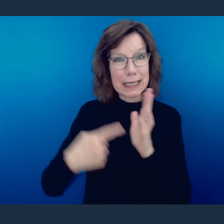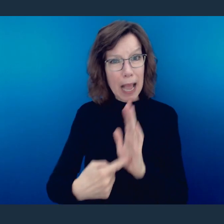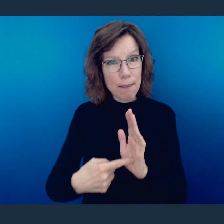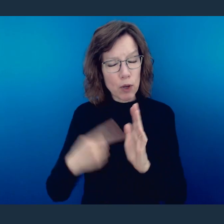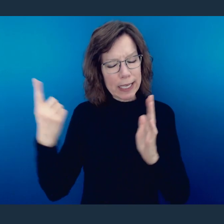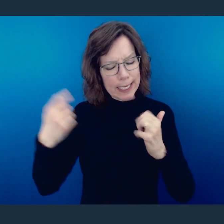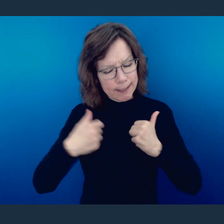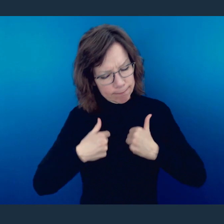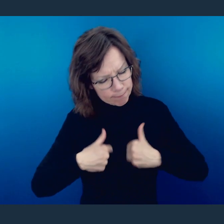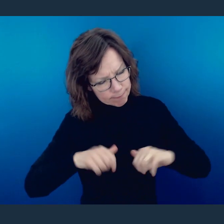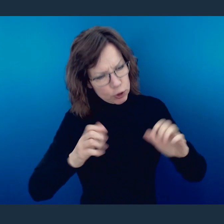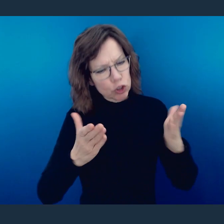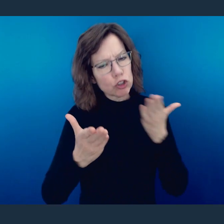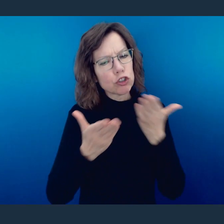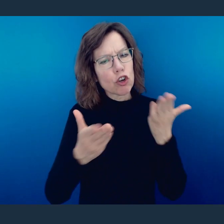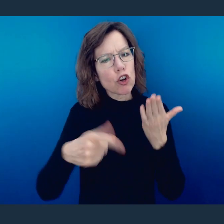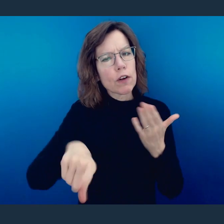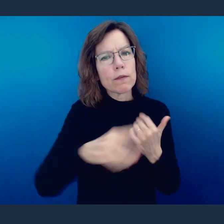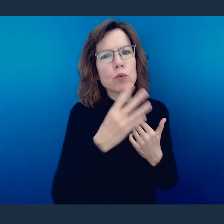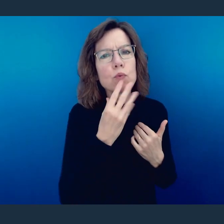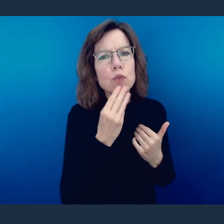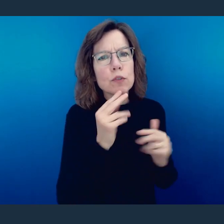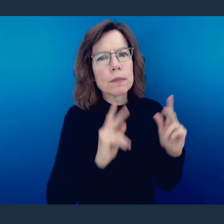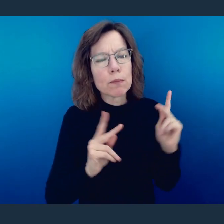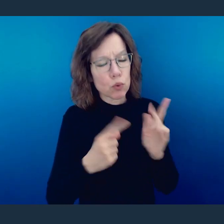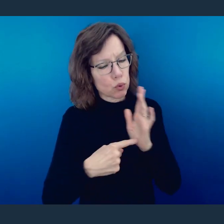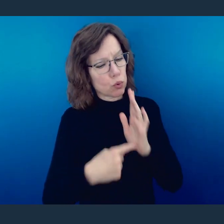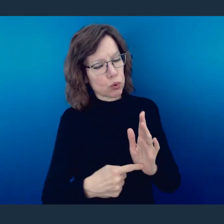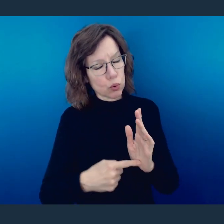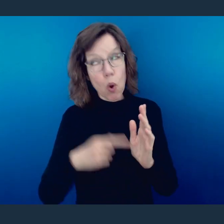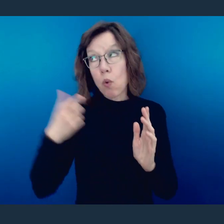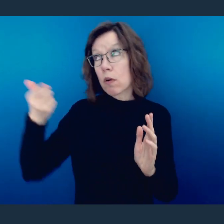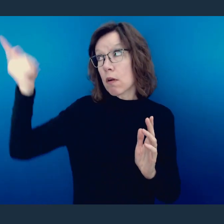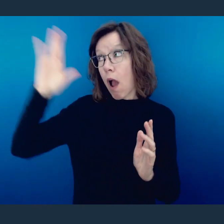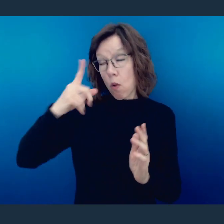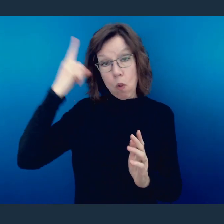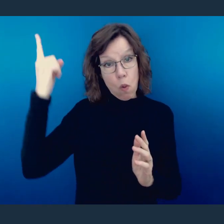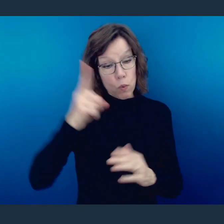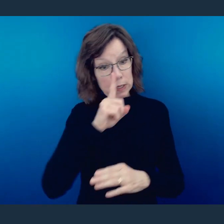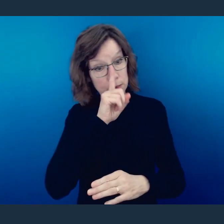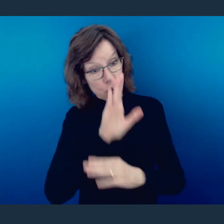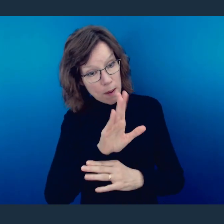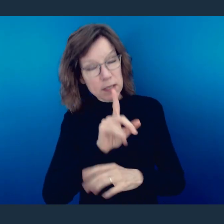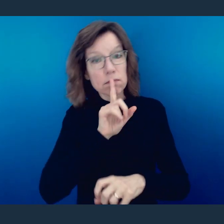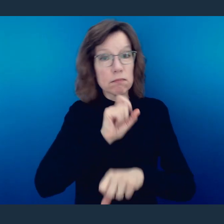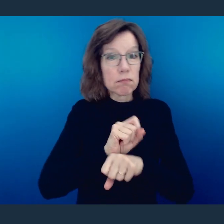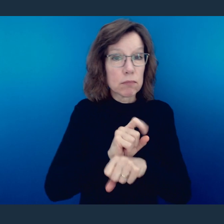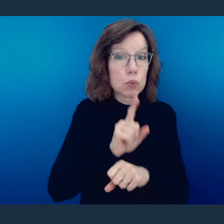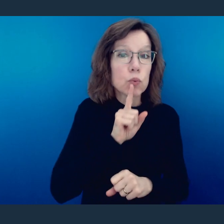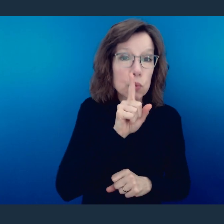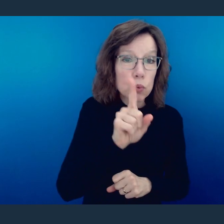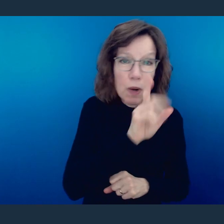to the circumcised to show God's truthfulness, in order to confirm the promises given to